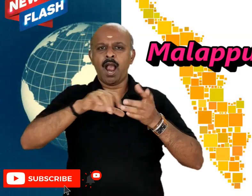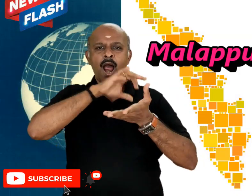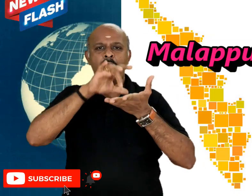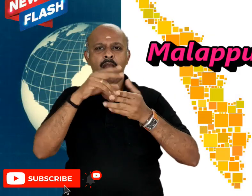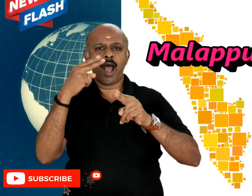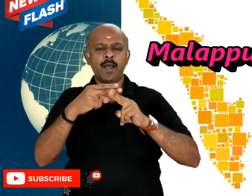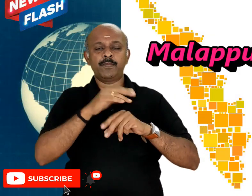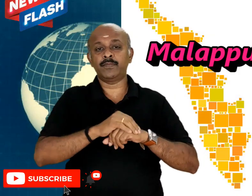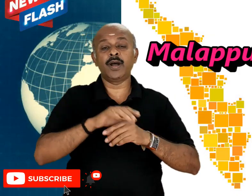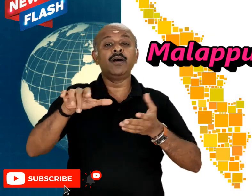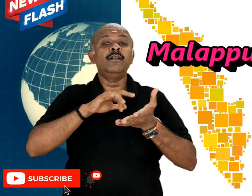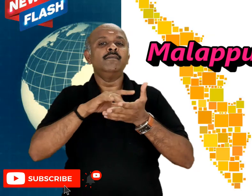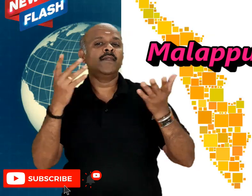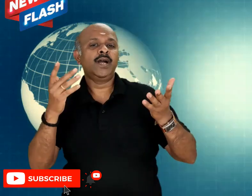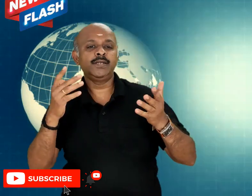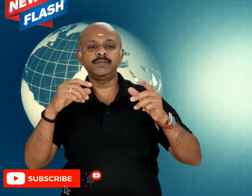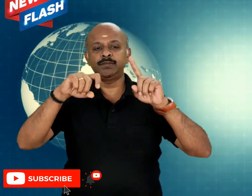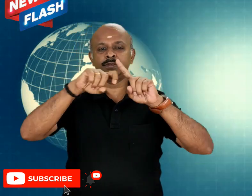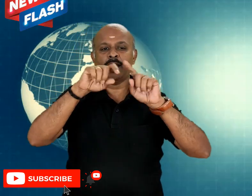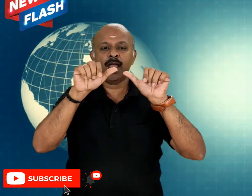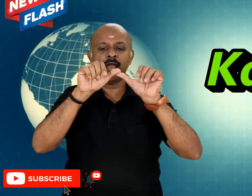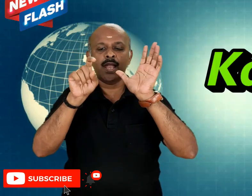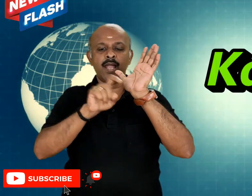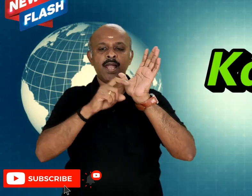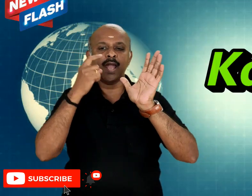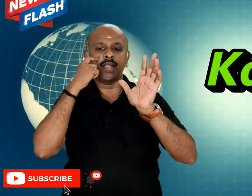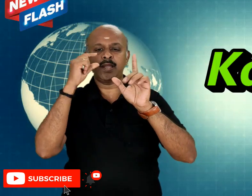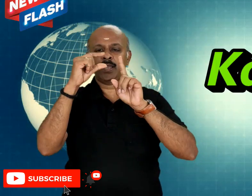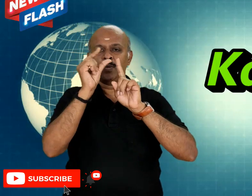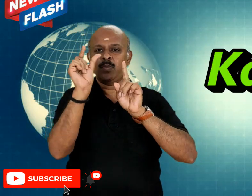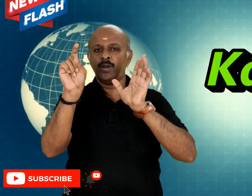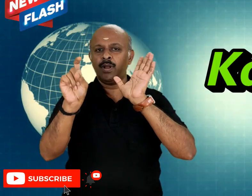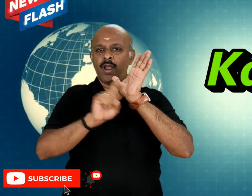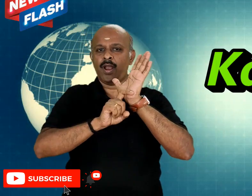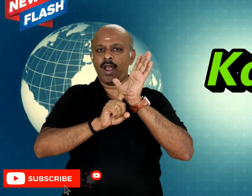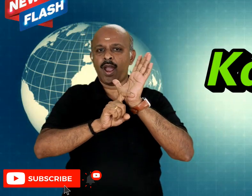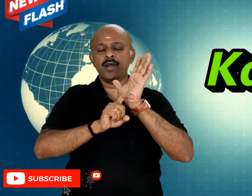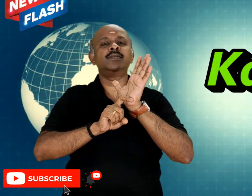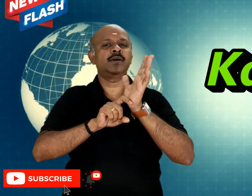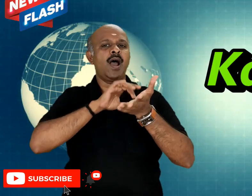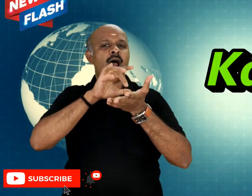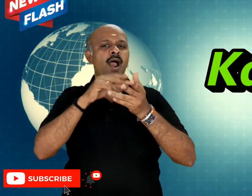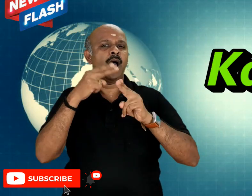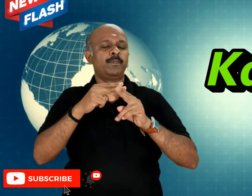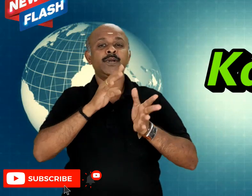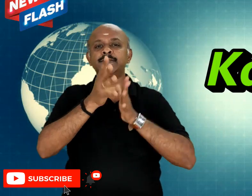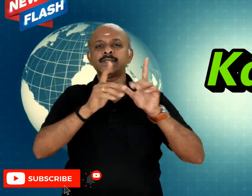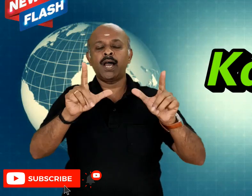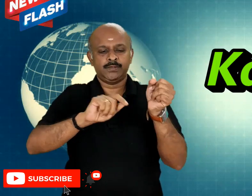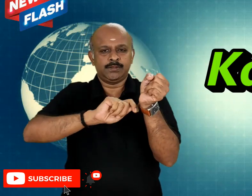the airport of Karipur Also known as Kozhikode International Airport